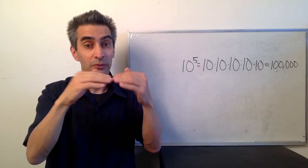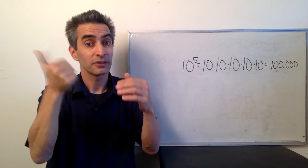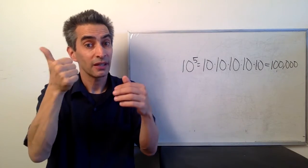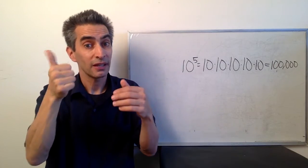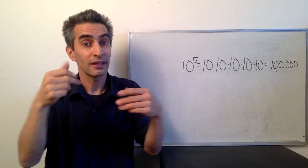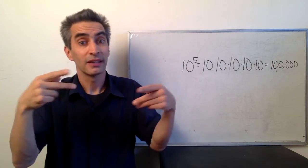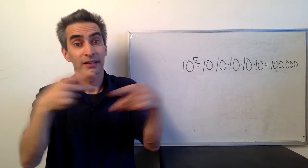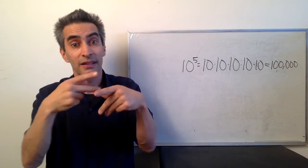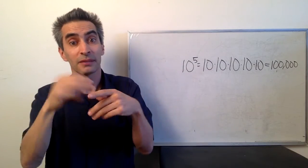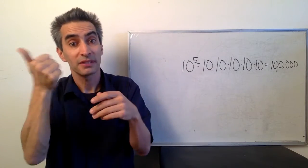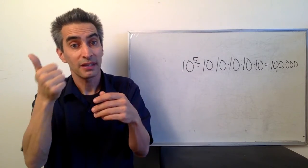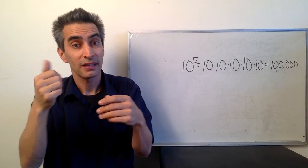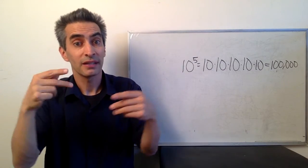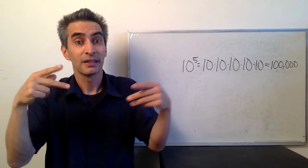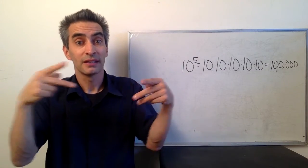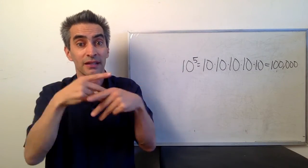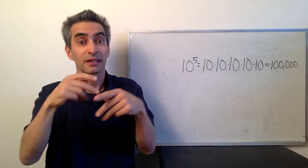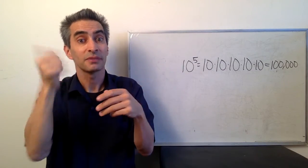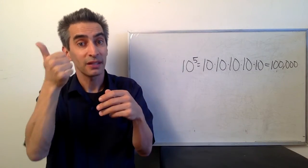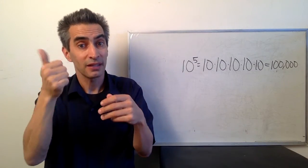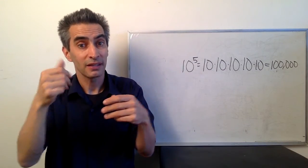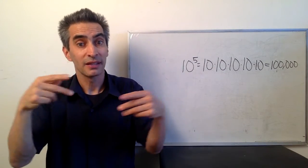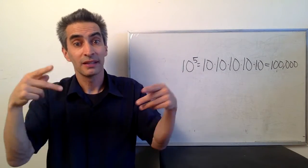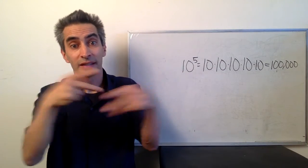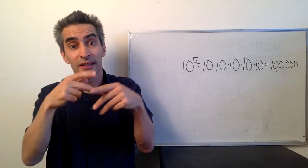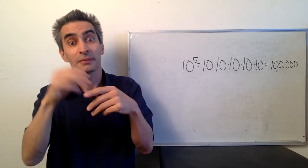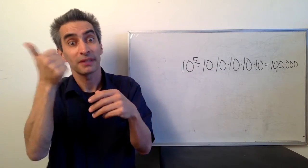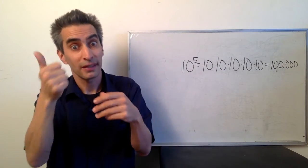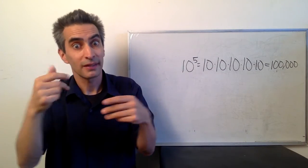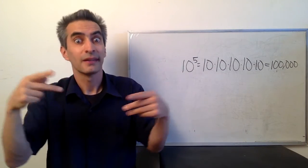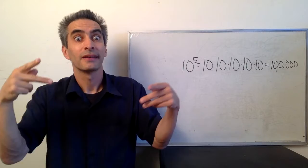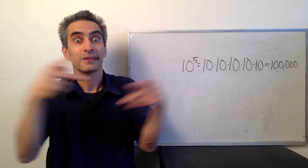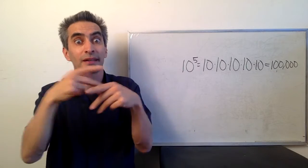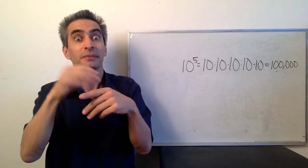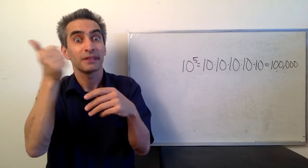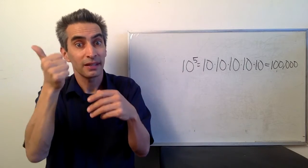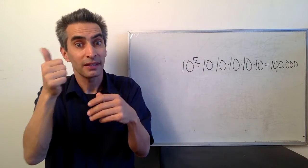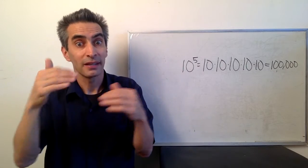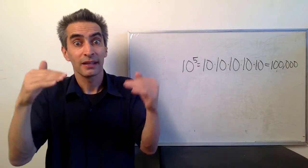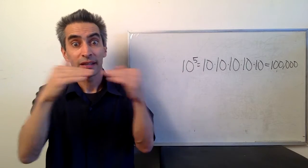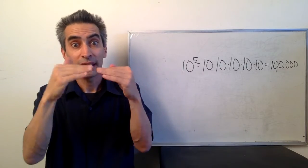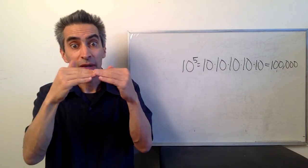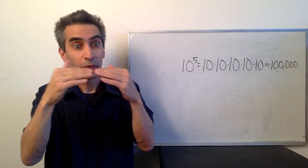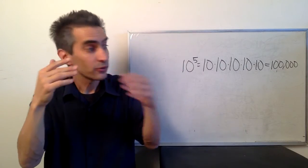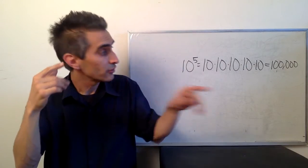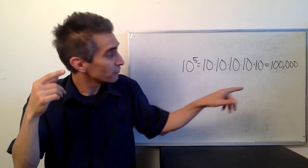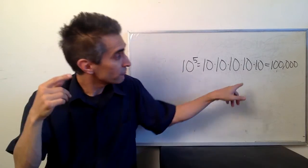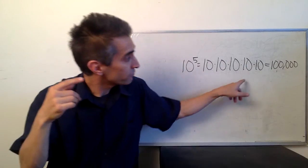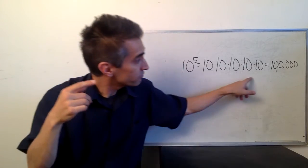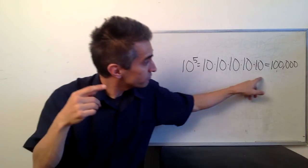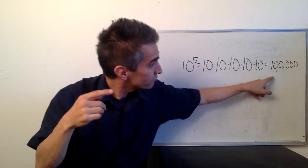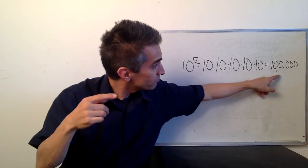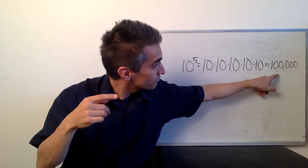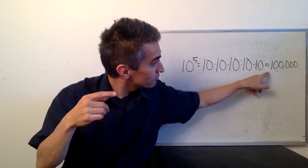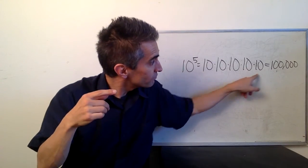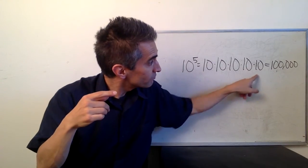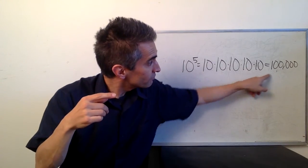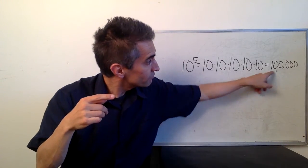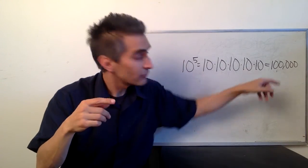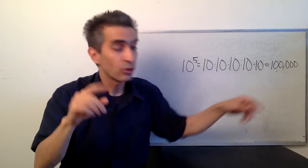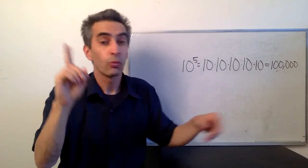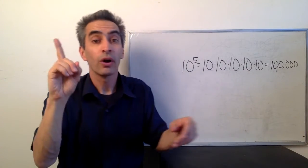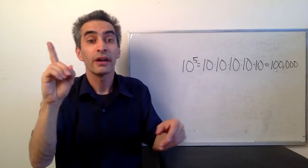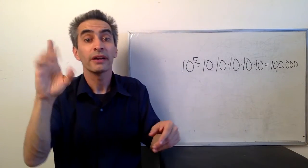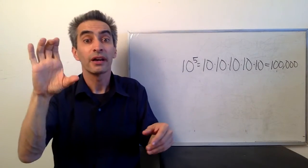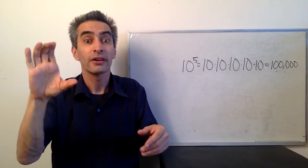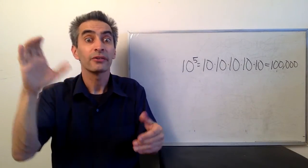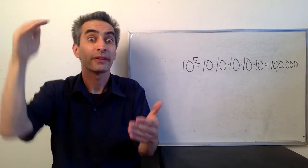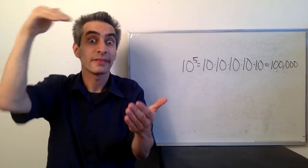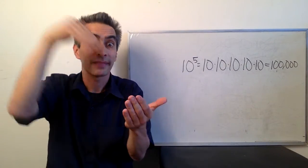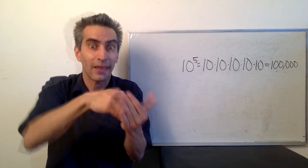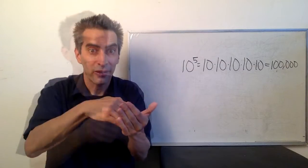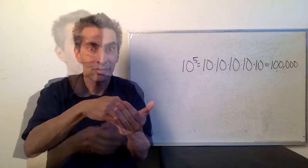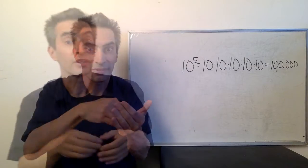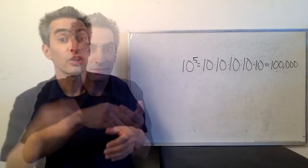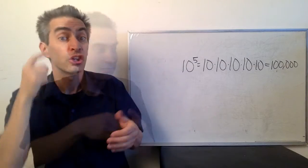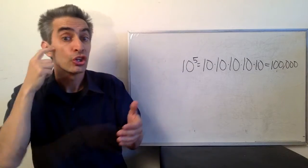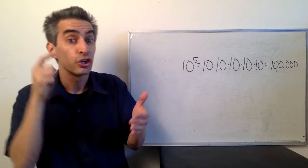10 to the 5th power = 10 x 10 x 10 x 10 x 10 = 100,000.